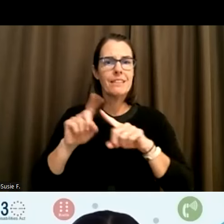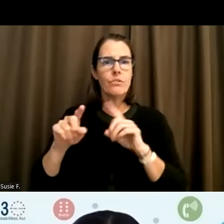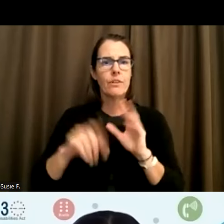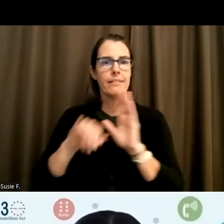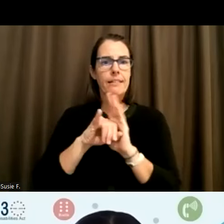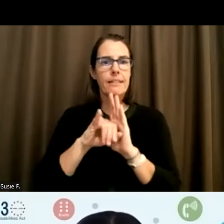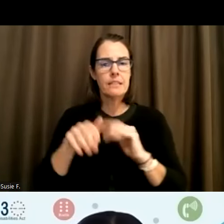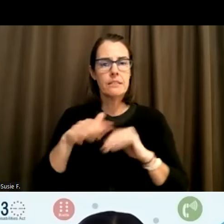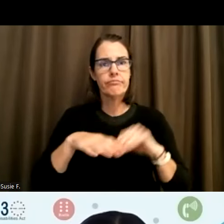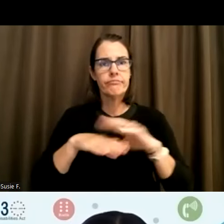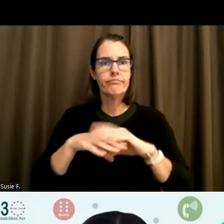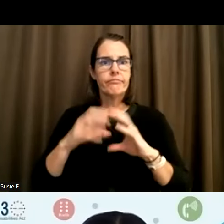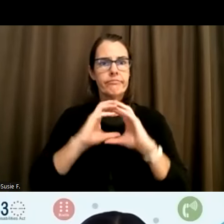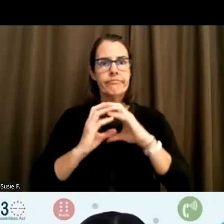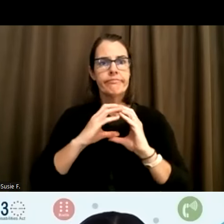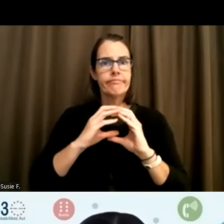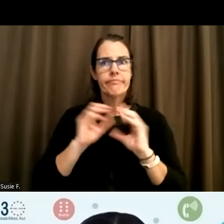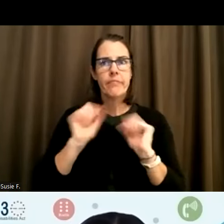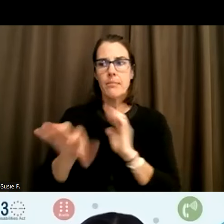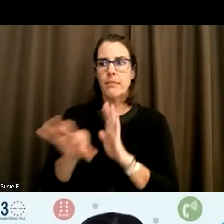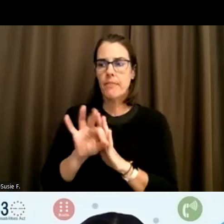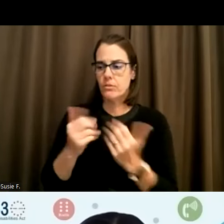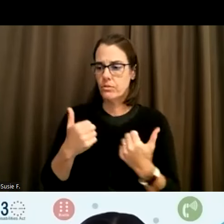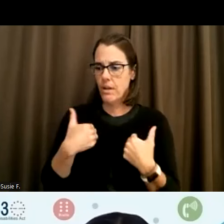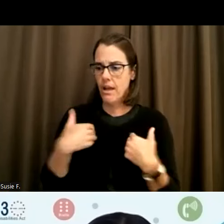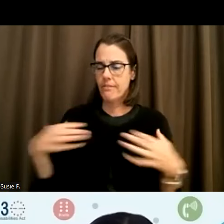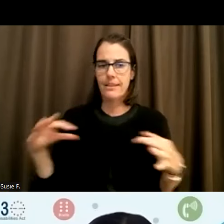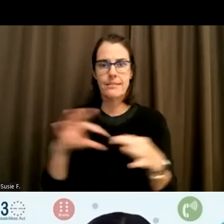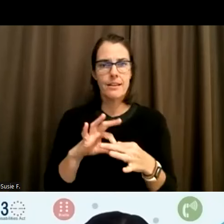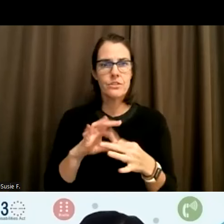can be found to have connections